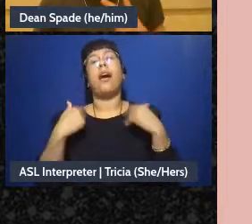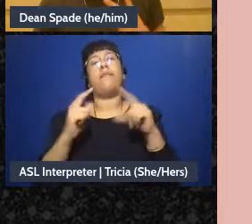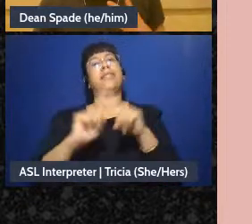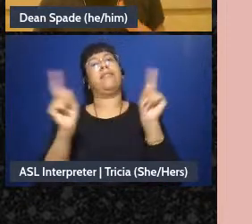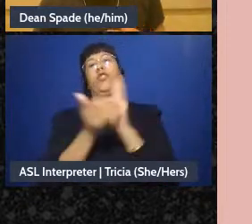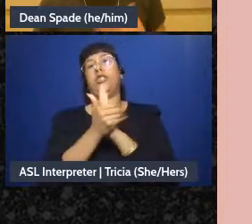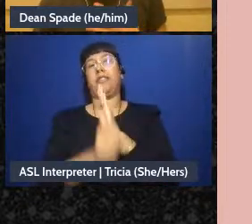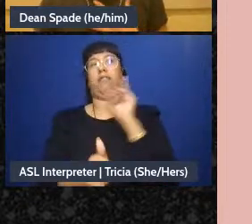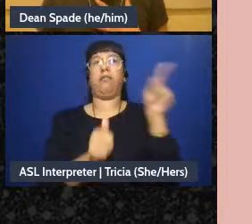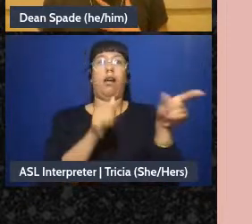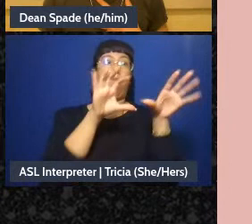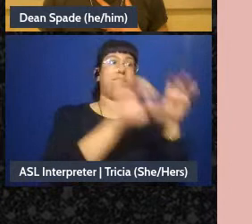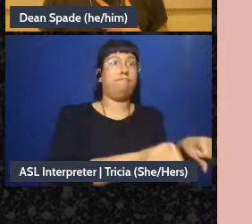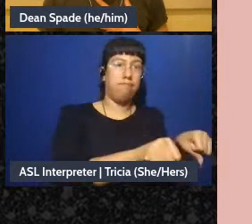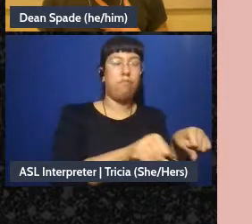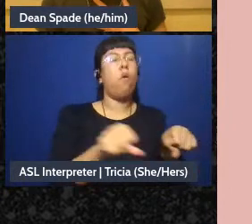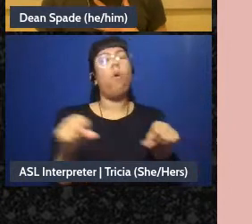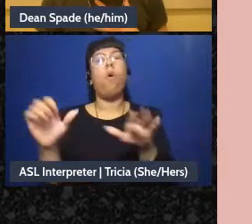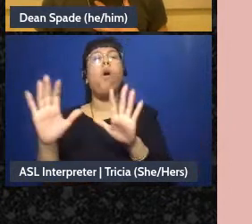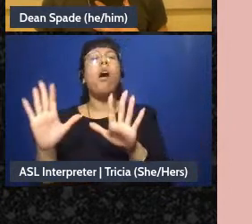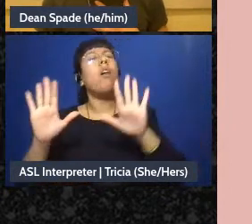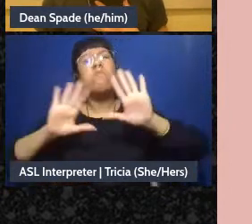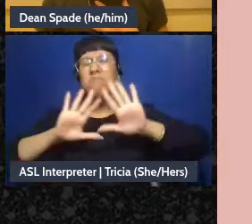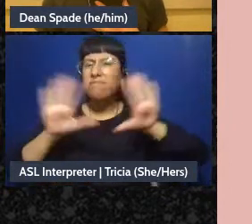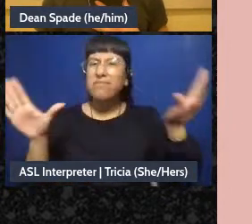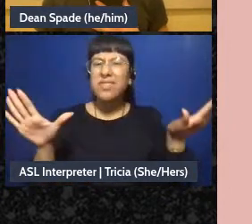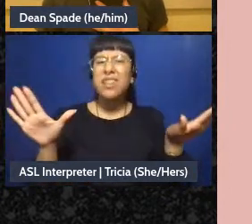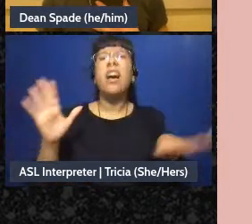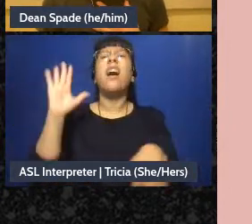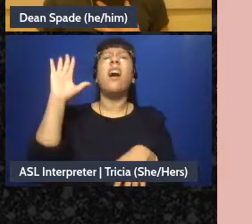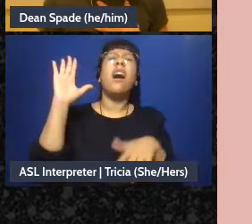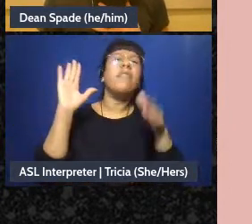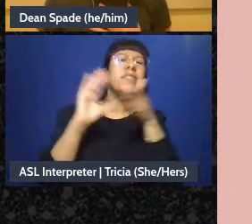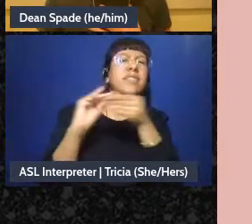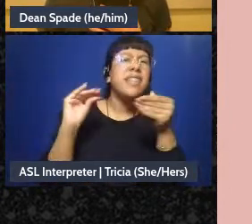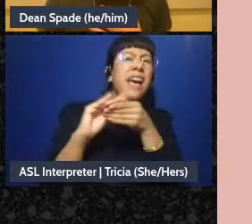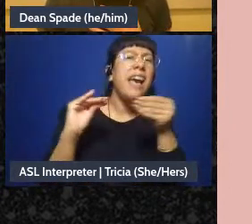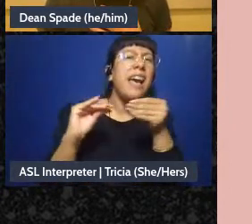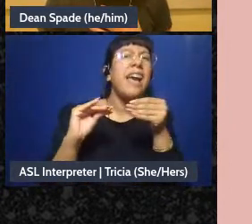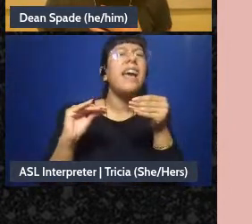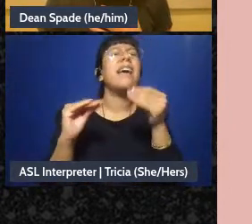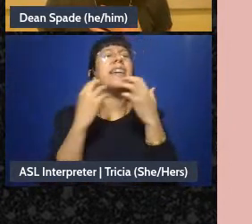of those, we need everybody to be like “I want to say stuff and, like, care about things, and engage